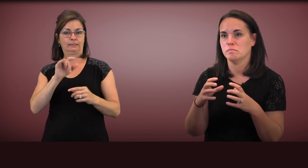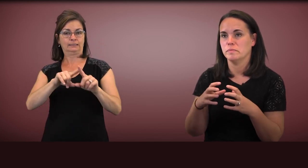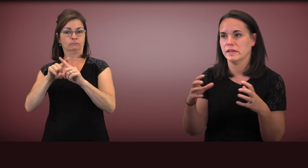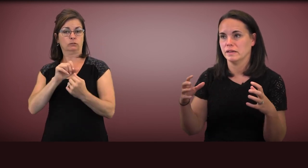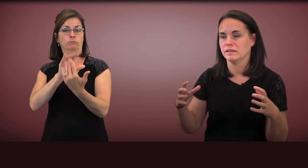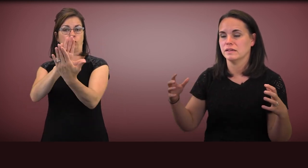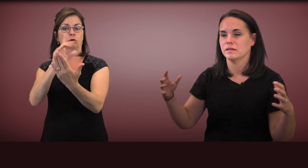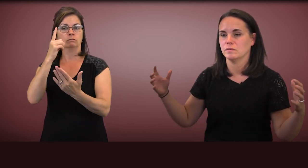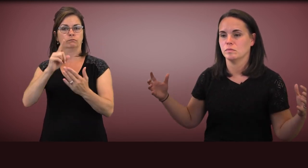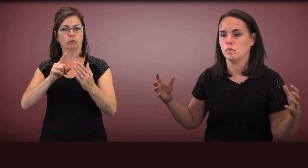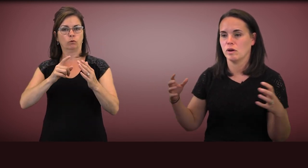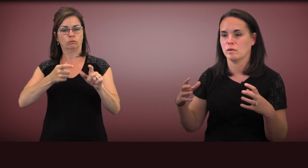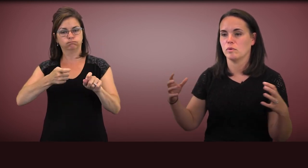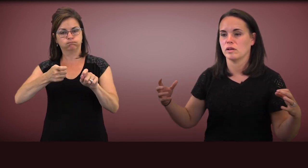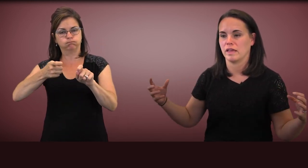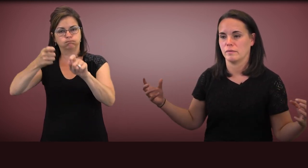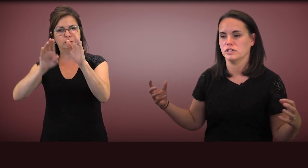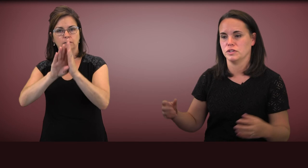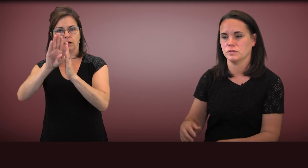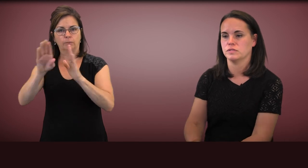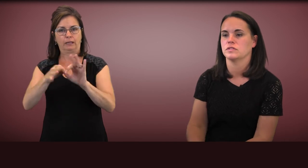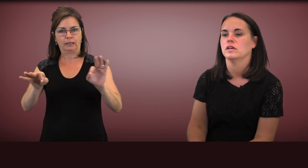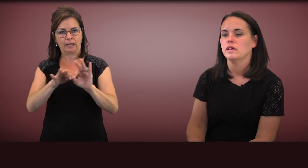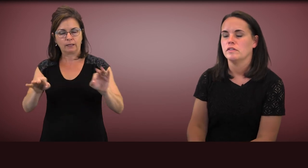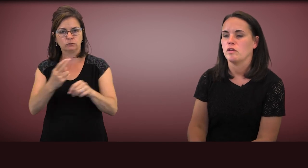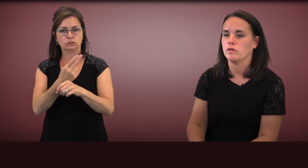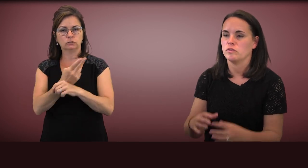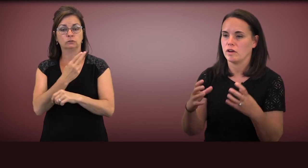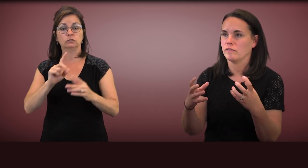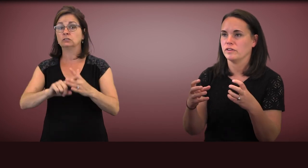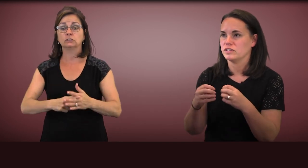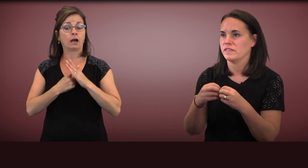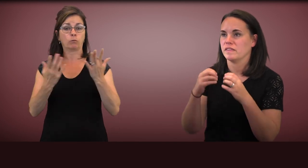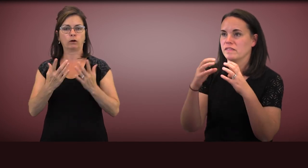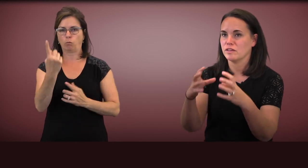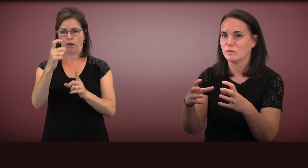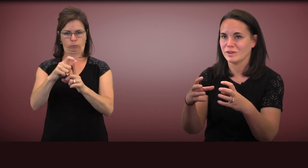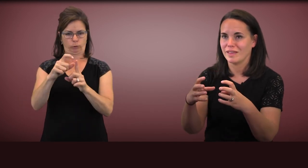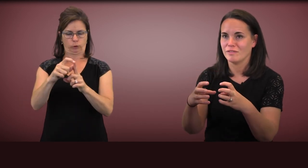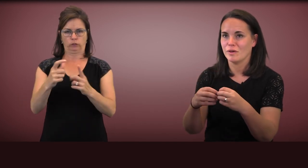to build more and more language use. You start first at the single word level